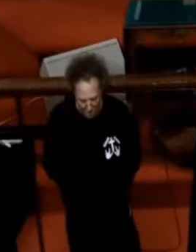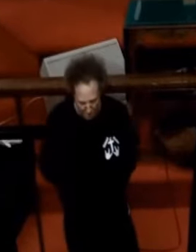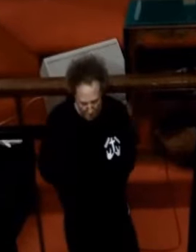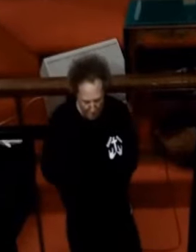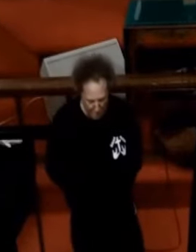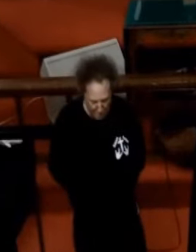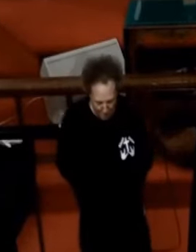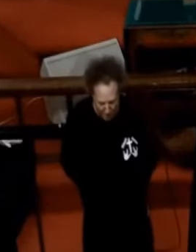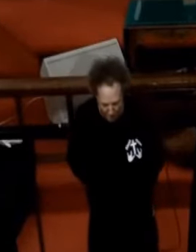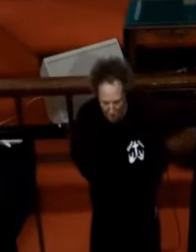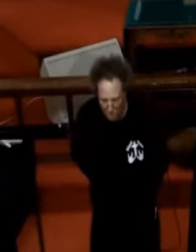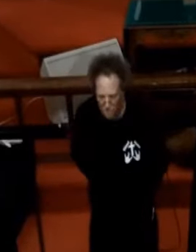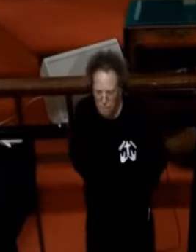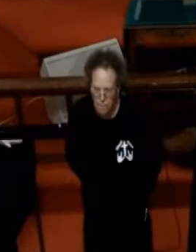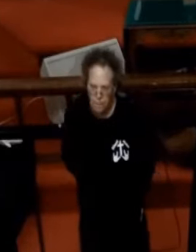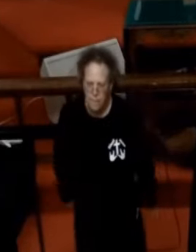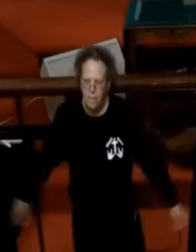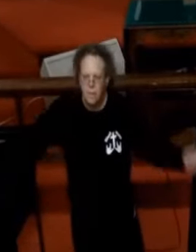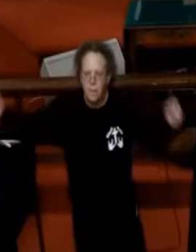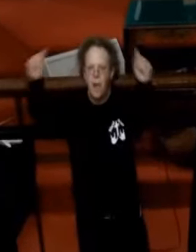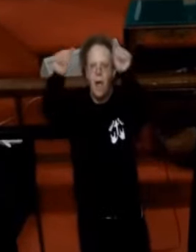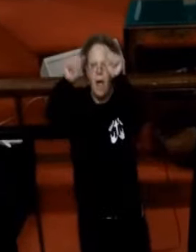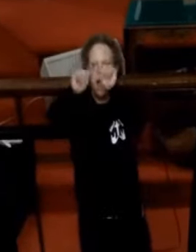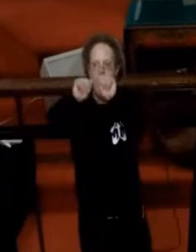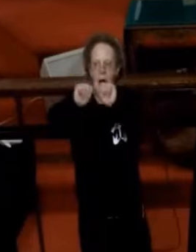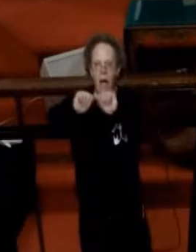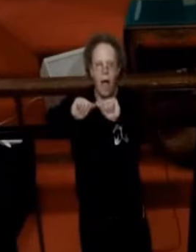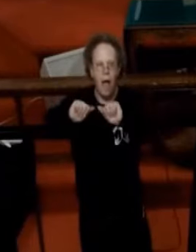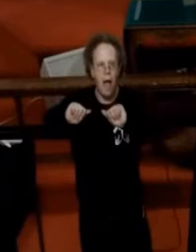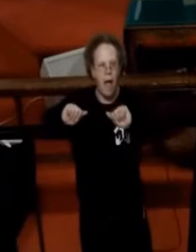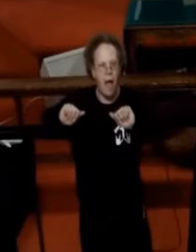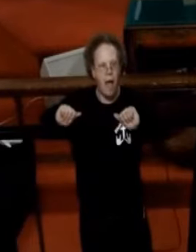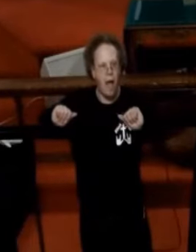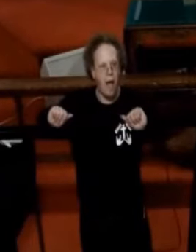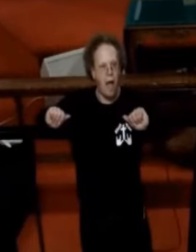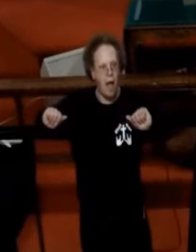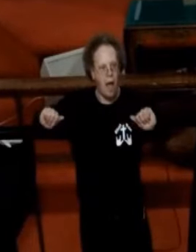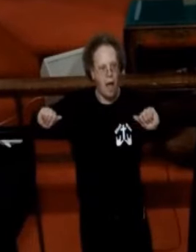Ah-ah, ah, ah, ah